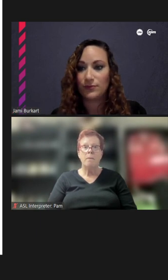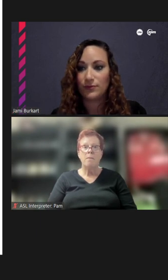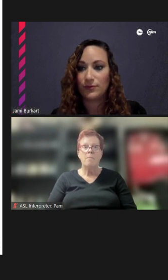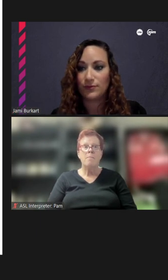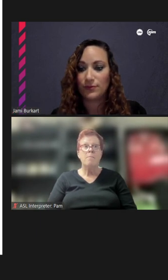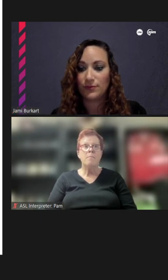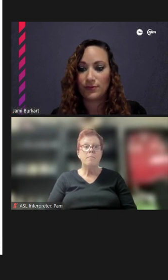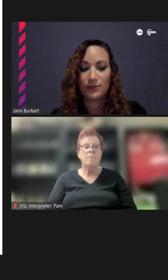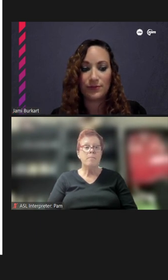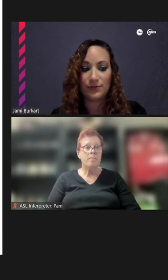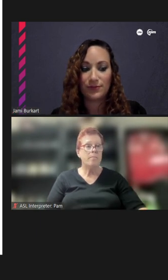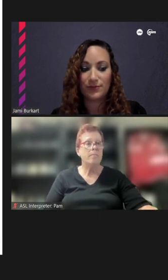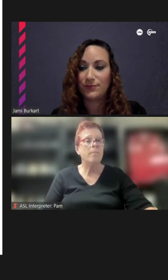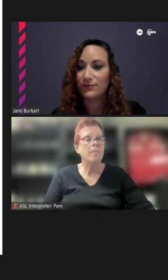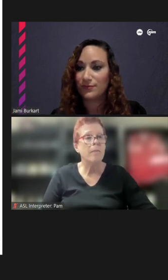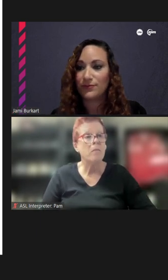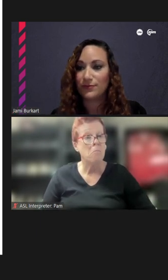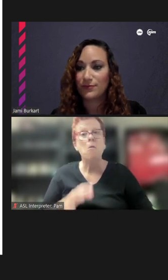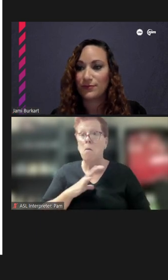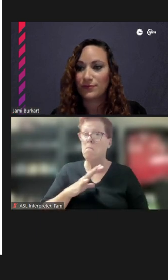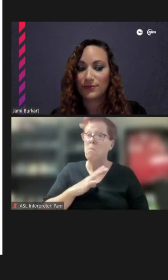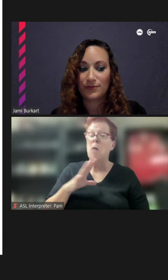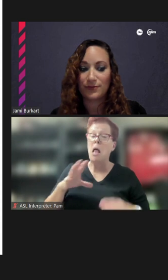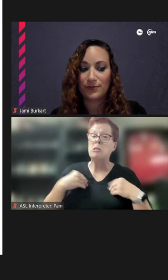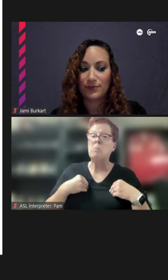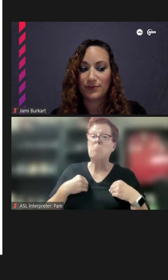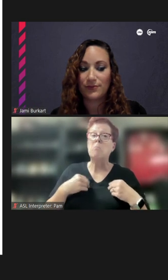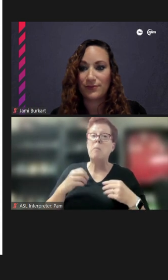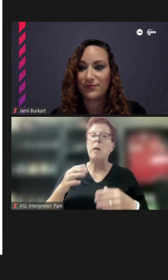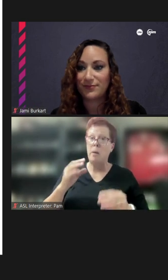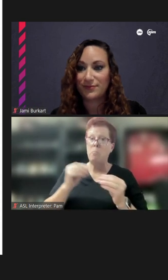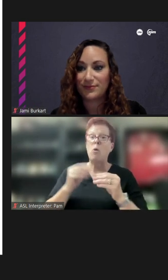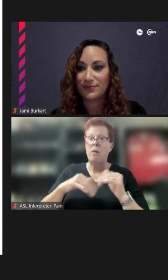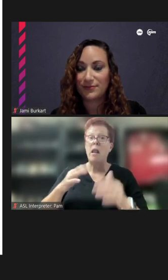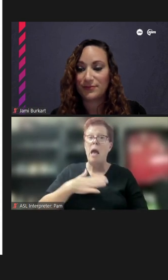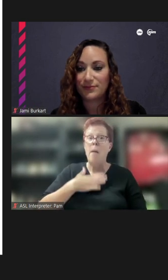I'd be perfectly fine with that. I would actually be more than happy to go down and